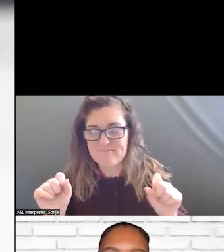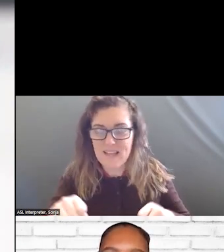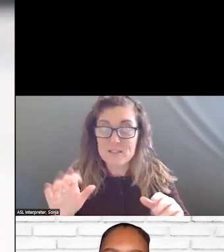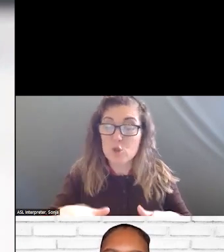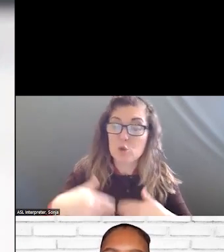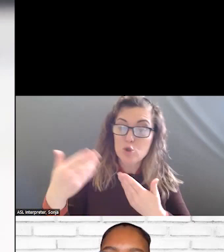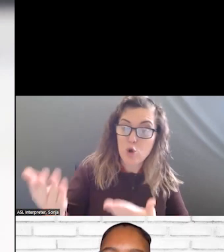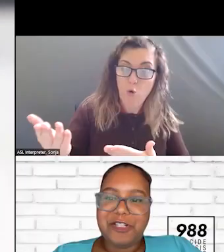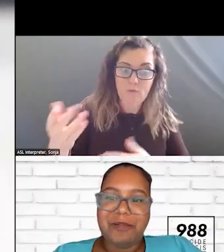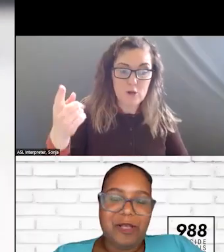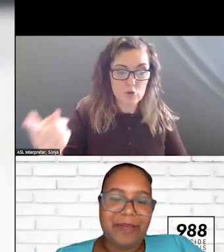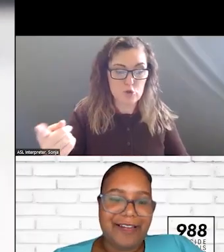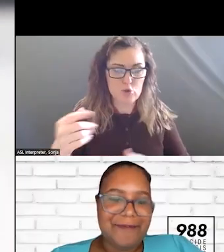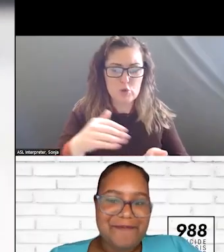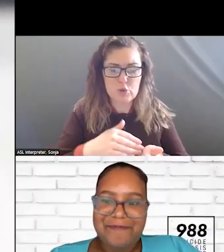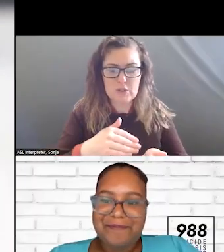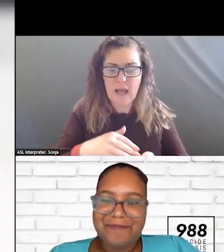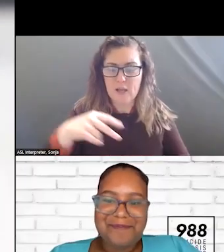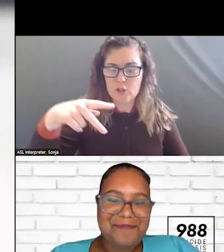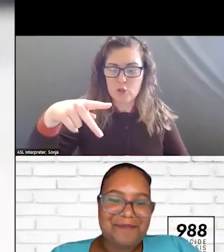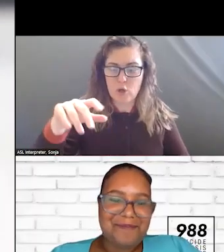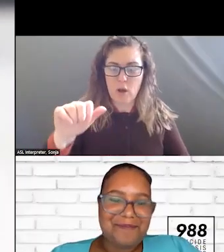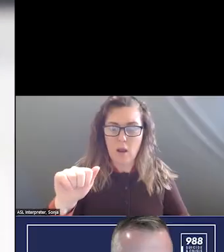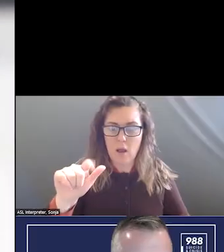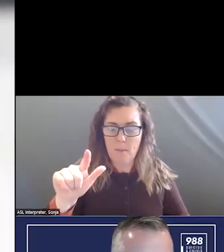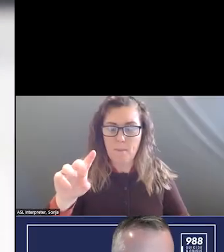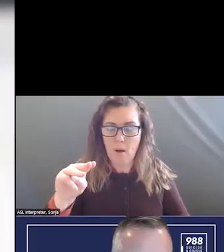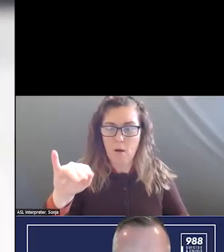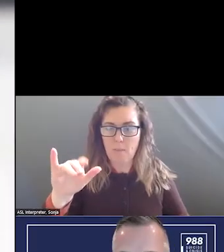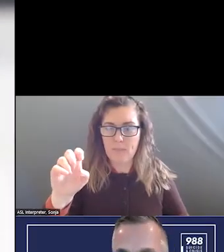WE HAVE DOCTOR JOHN PALMERI. >>: THANK YOU. I AM GOING TO